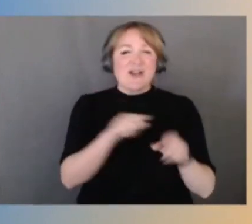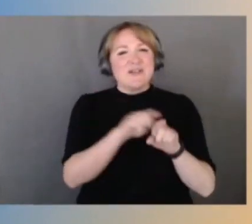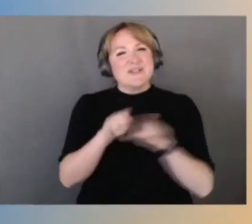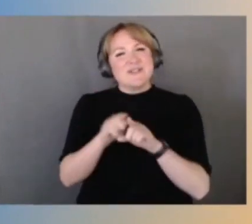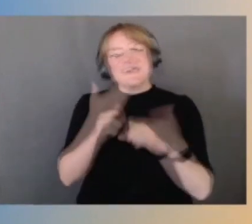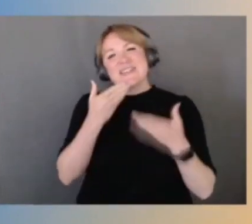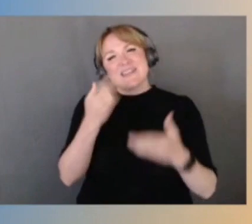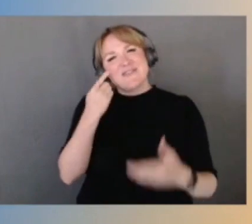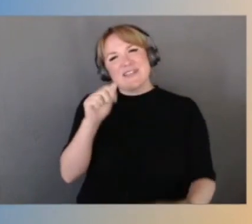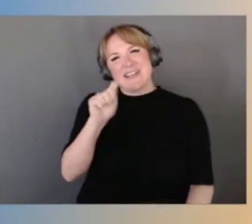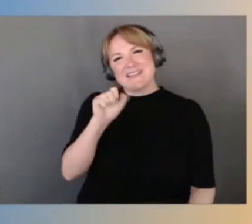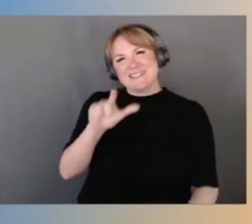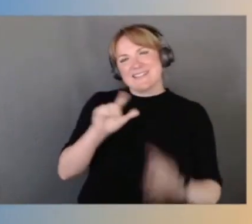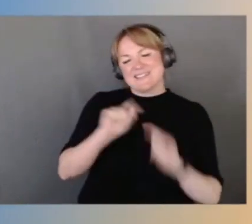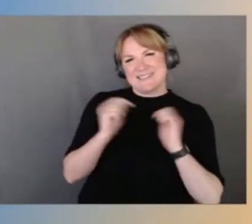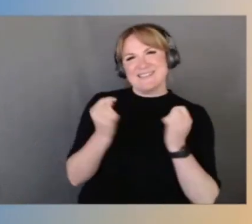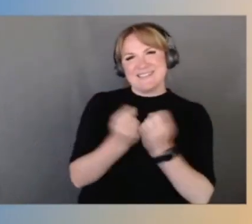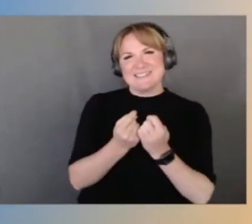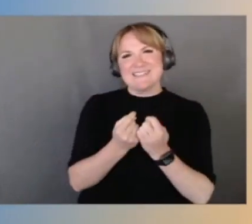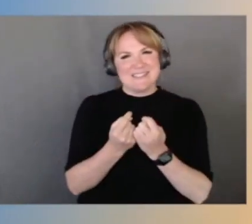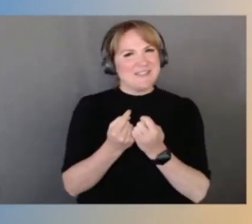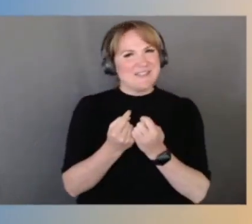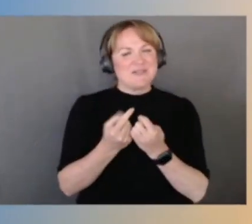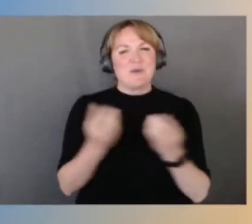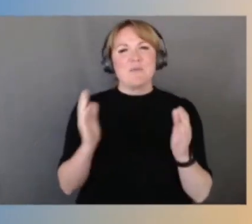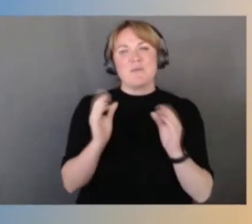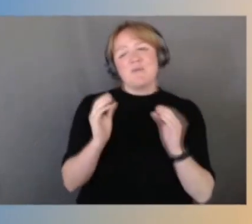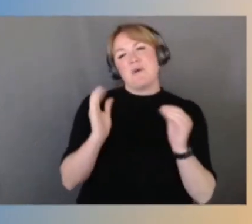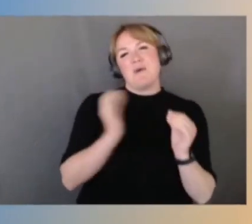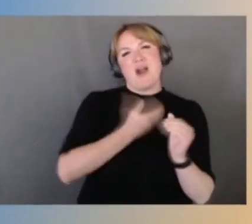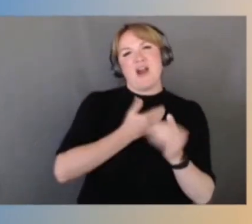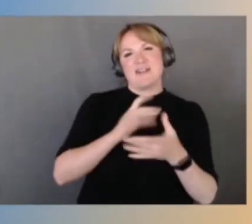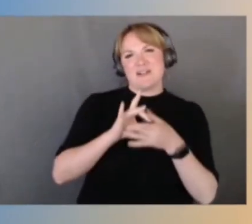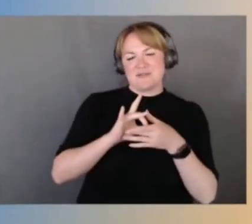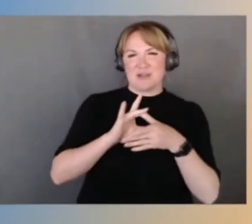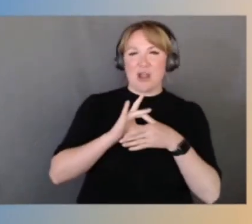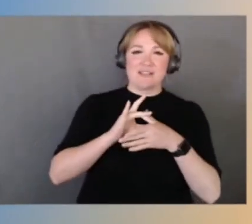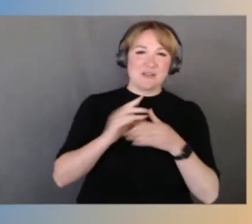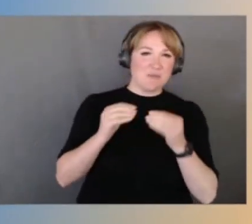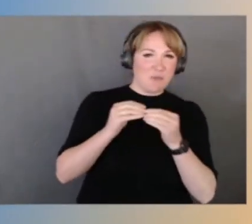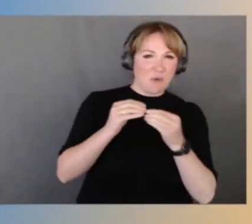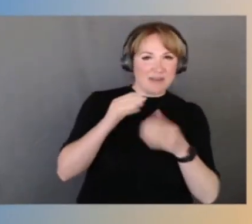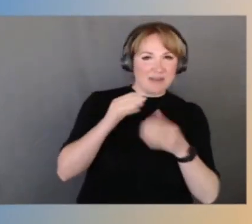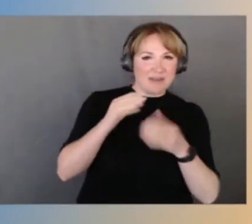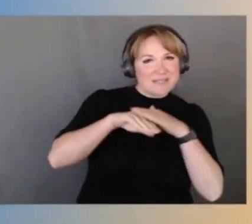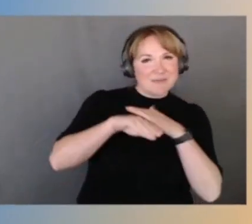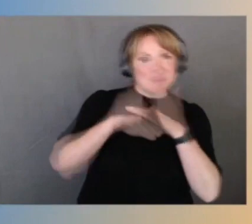that's making all of our content more accessible to a wider audience. So thank you all for making that happen.